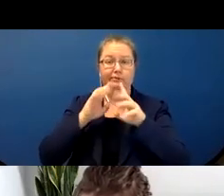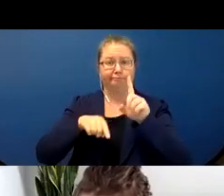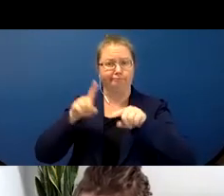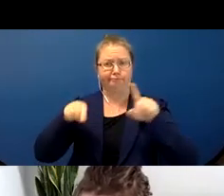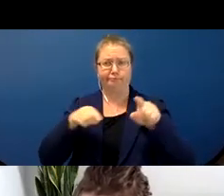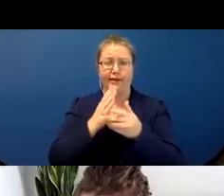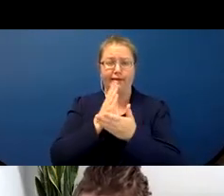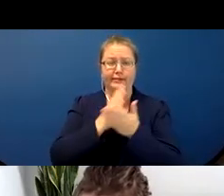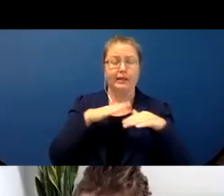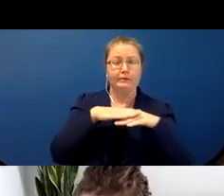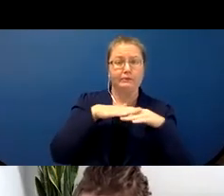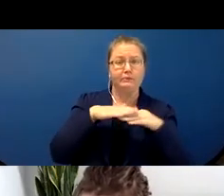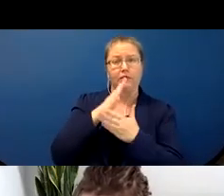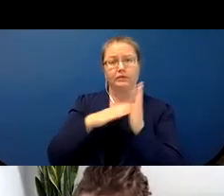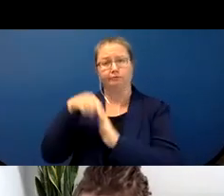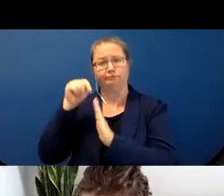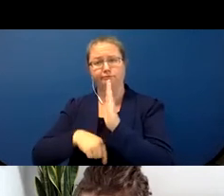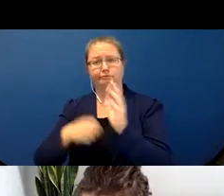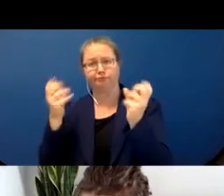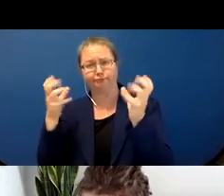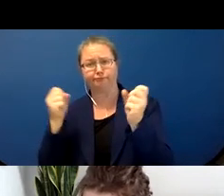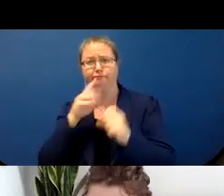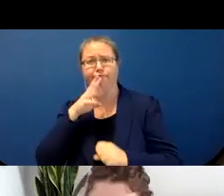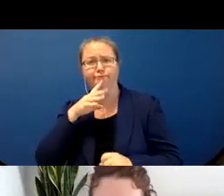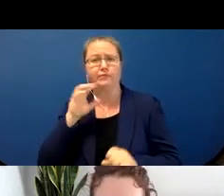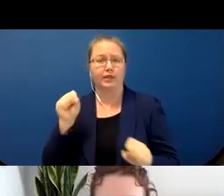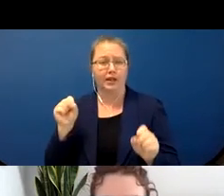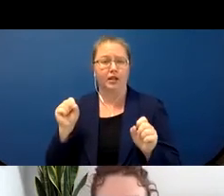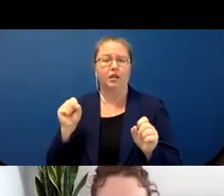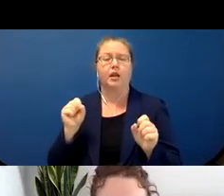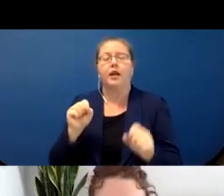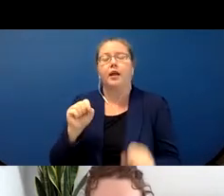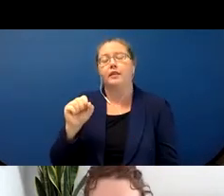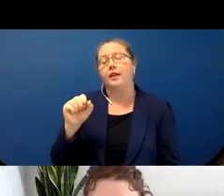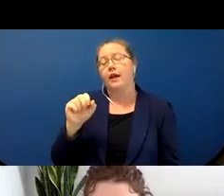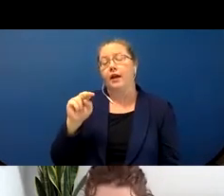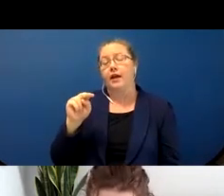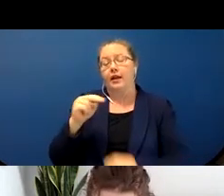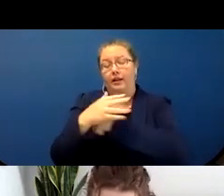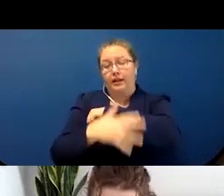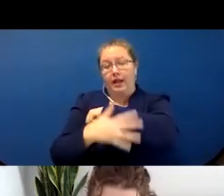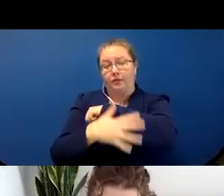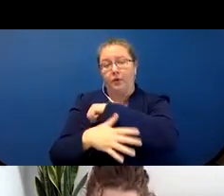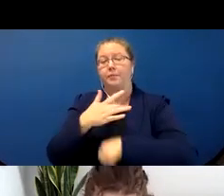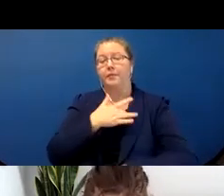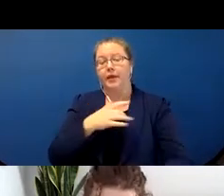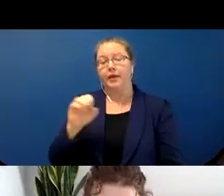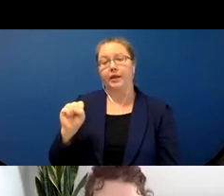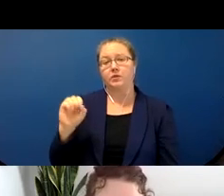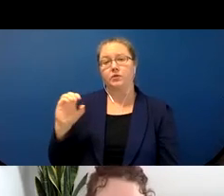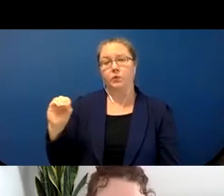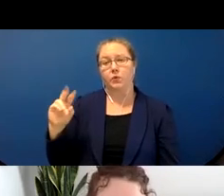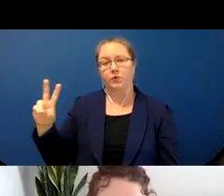proficiency levels and usually Navajo is considered an SOV language or a head-final or head-marking